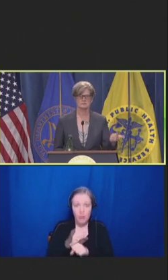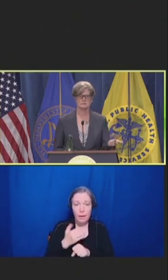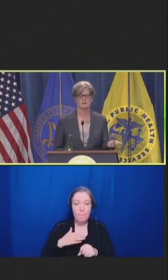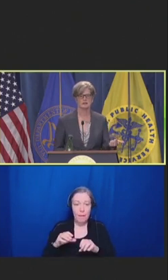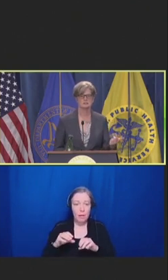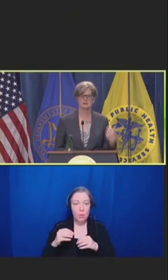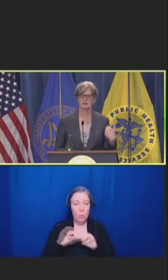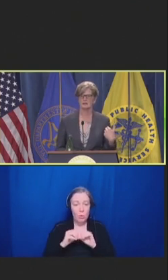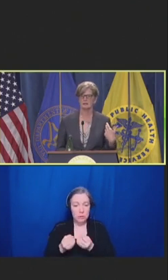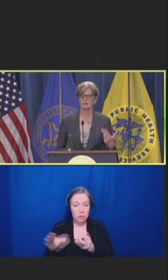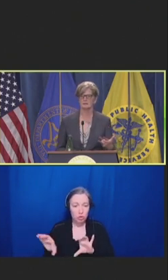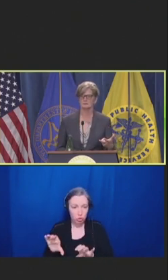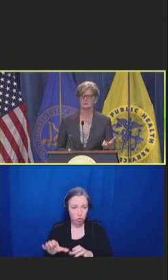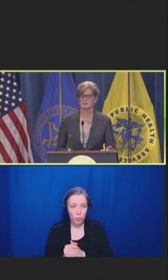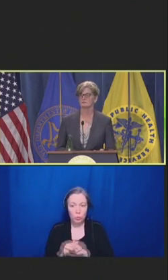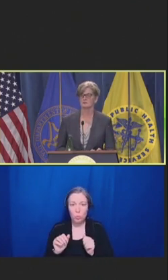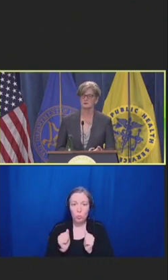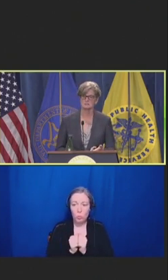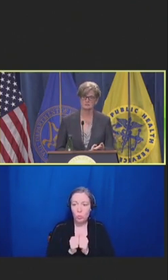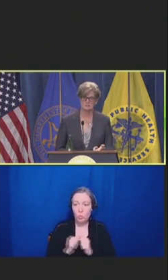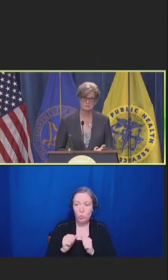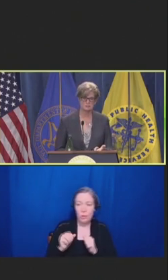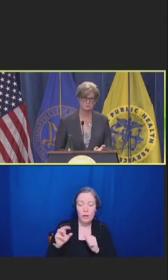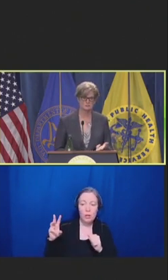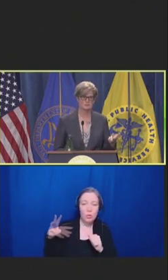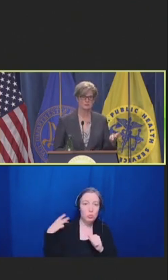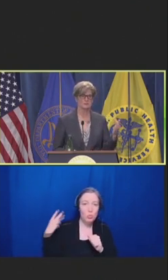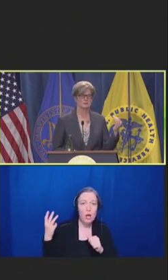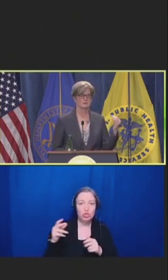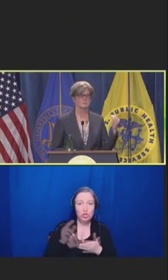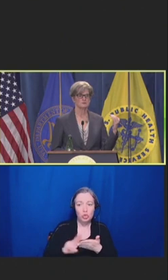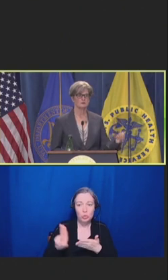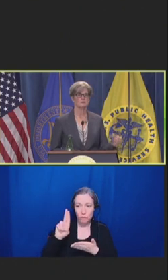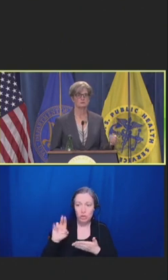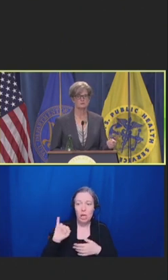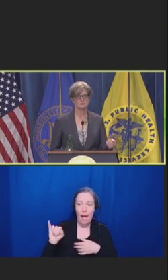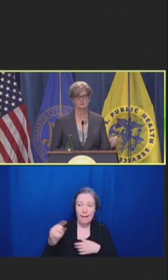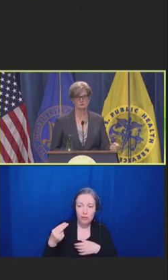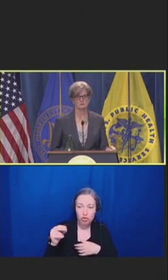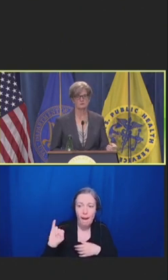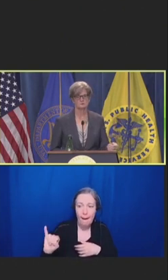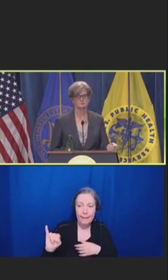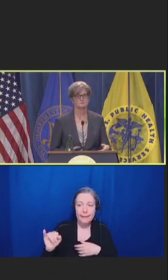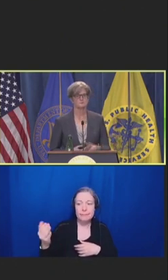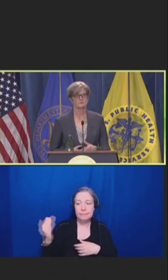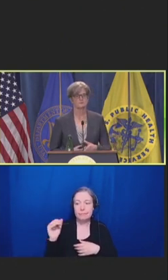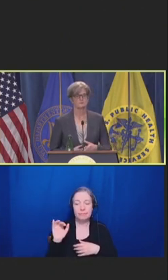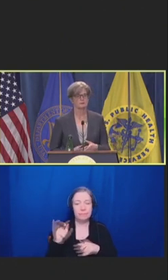the IHI and the American Federation of Teachers, as part of a HRSA Award.